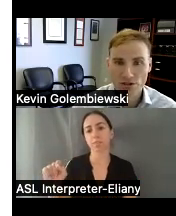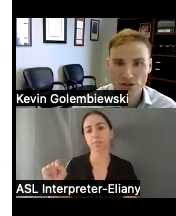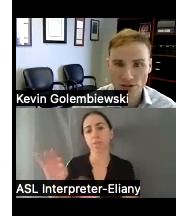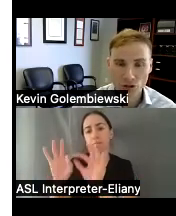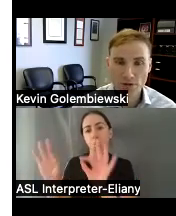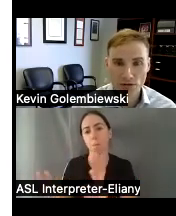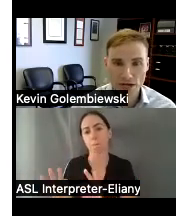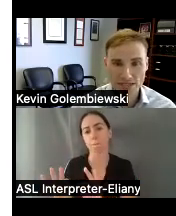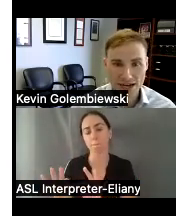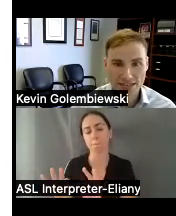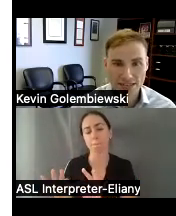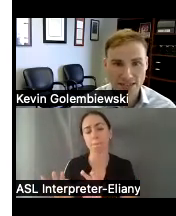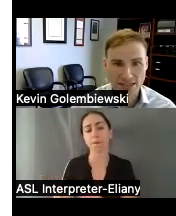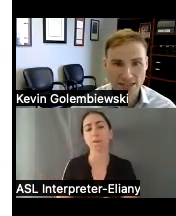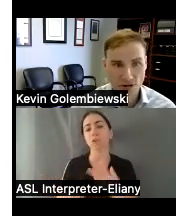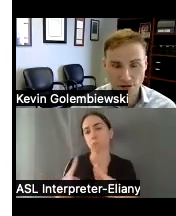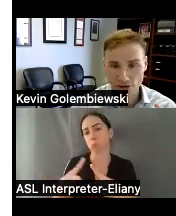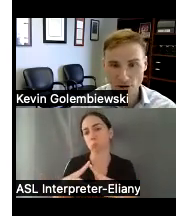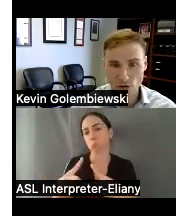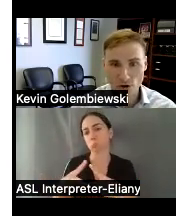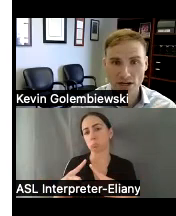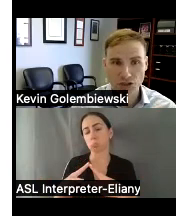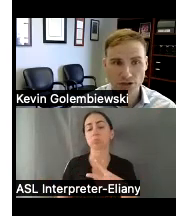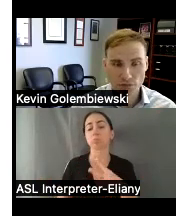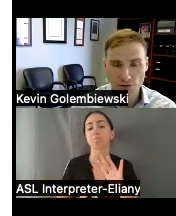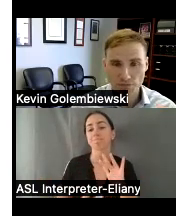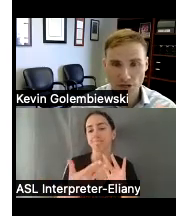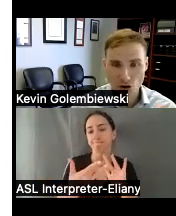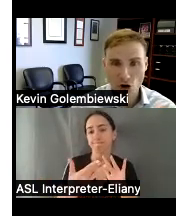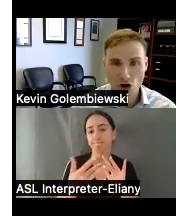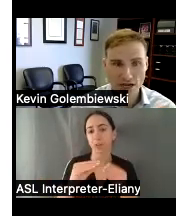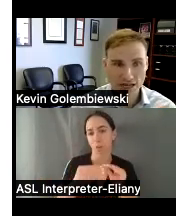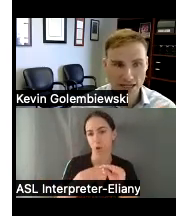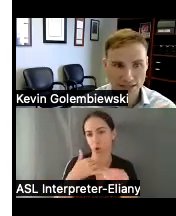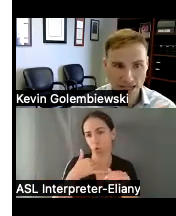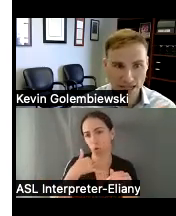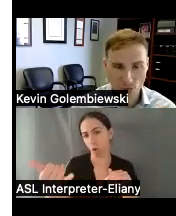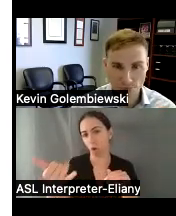so the the two main ways to contact us are our 1-800 number in our online intake form